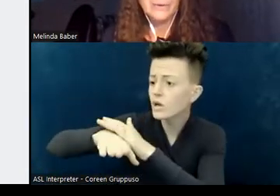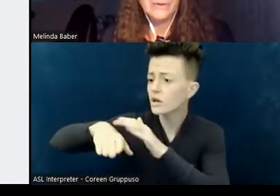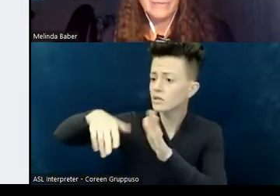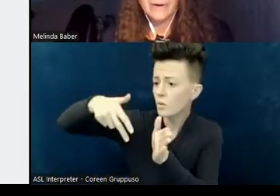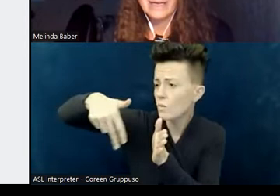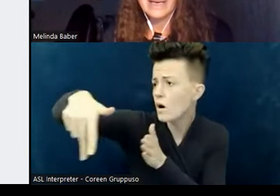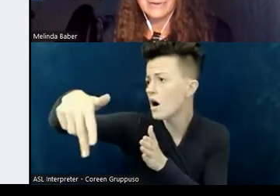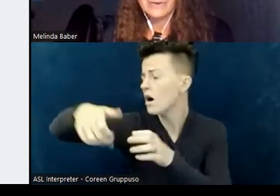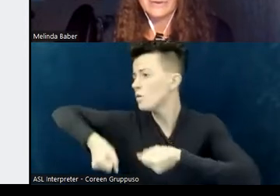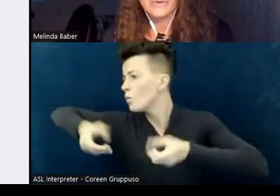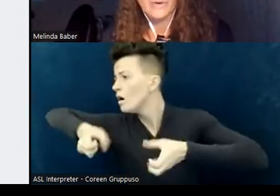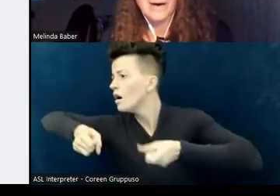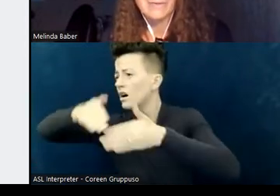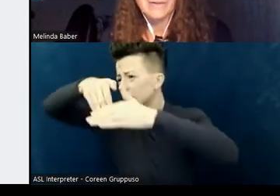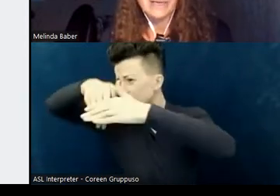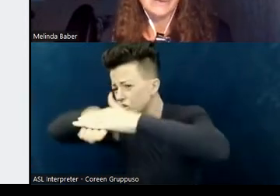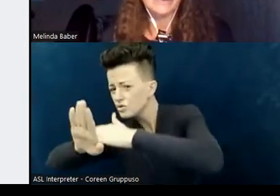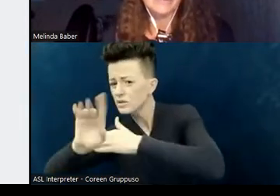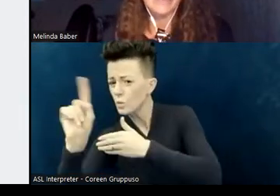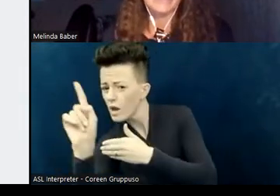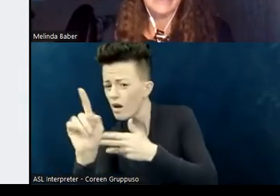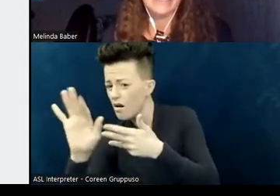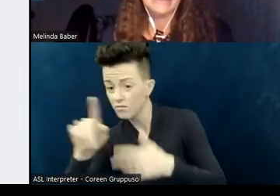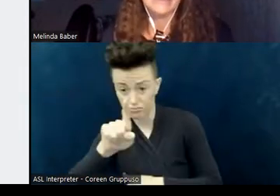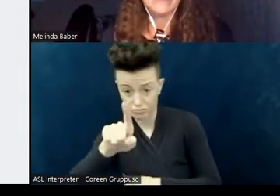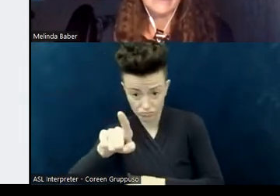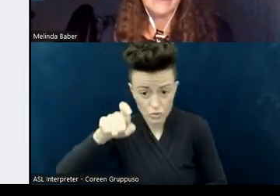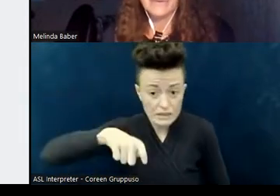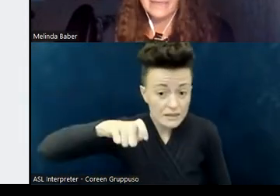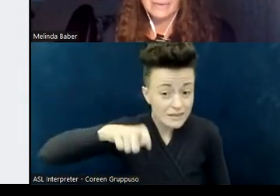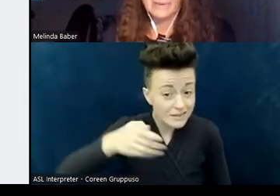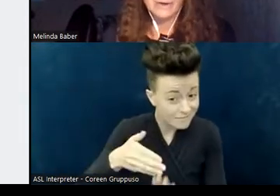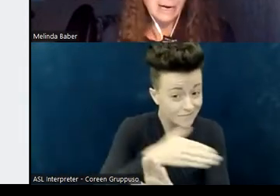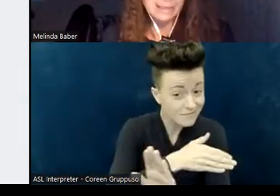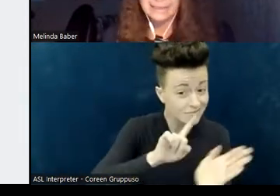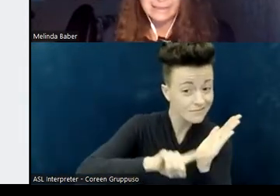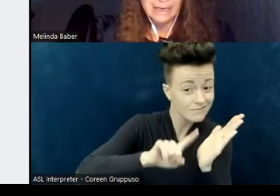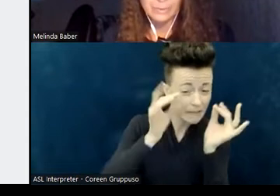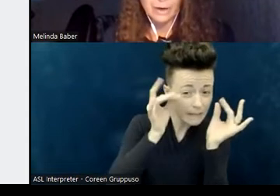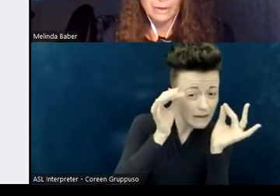to the front entrance, or wherever the entrance might be? Do you have to think about cracks in the sidewalk